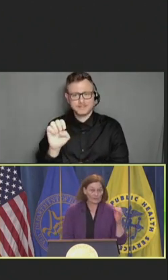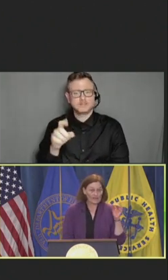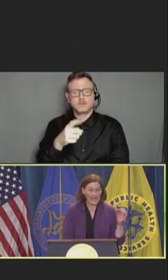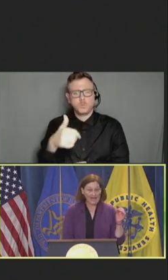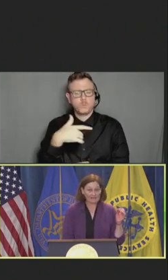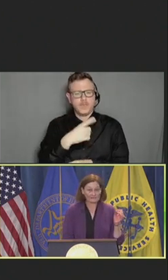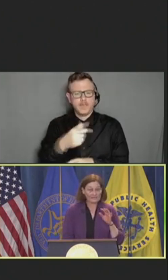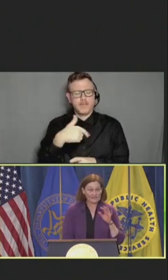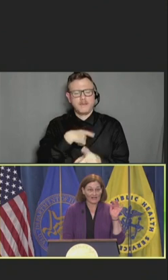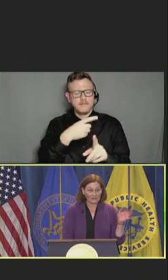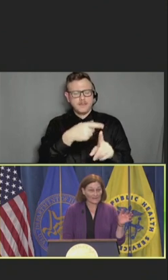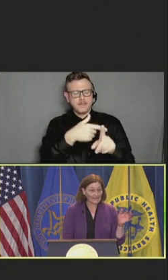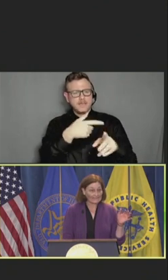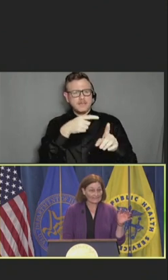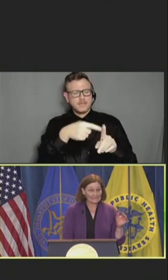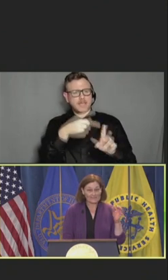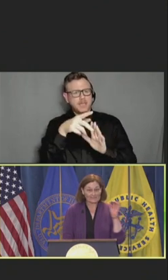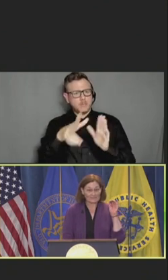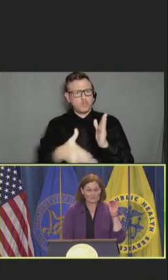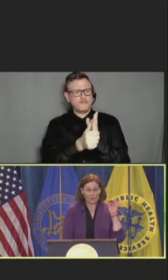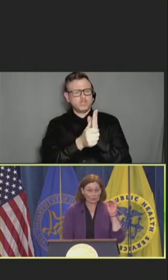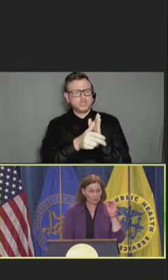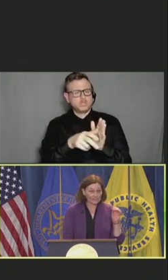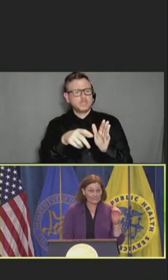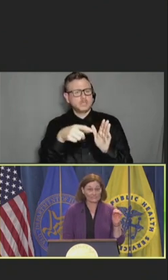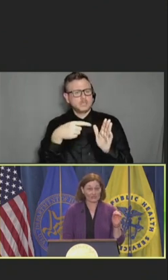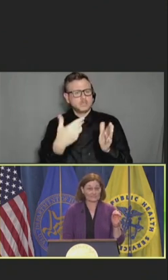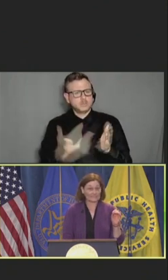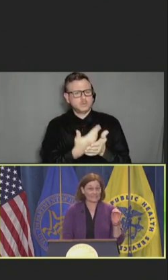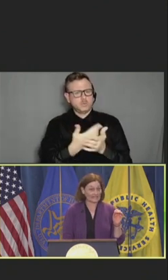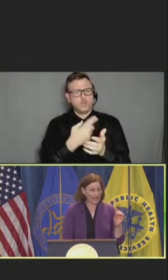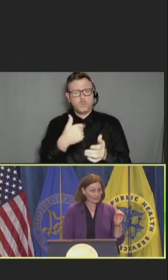We have guidance that is really close to getting out.